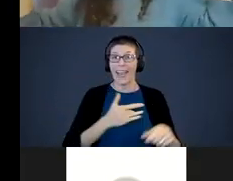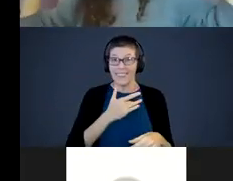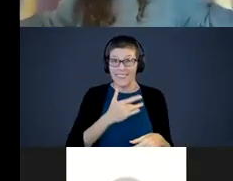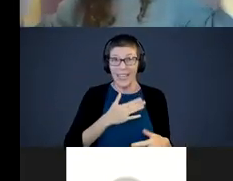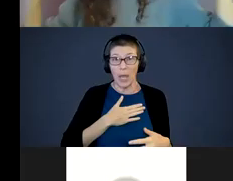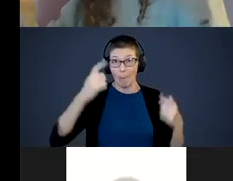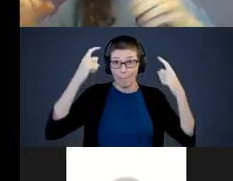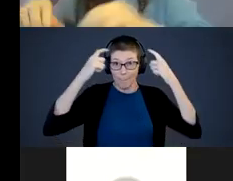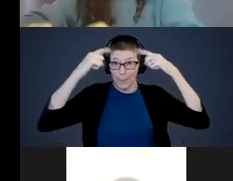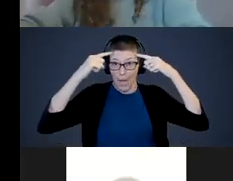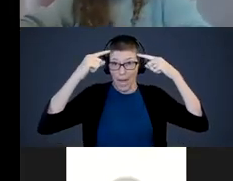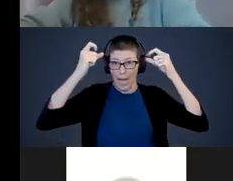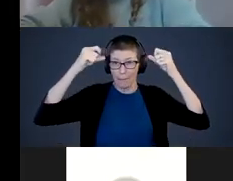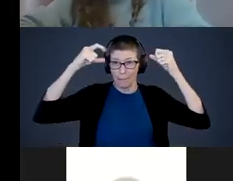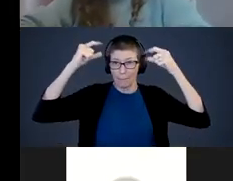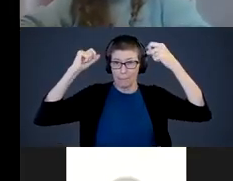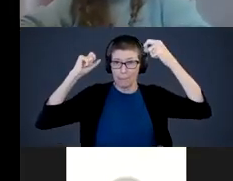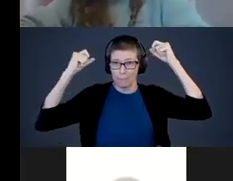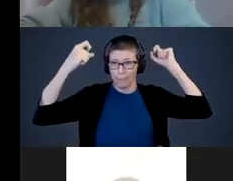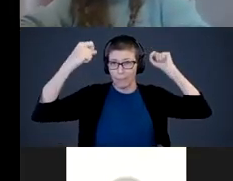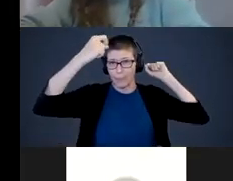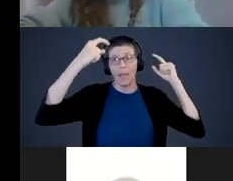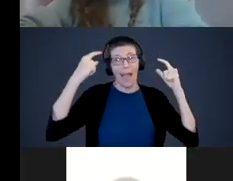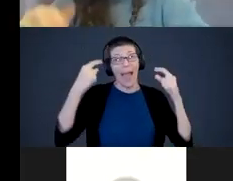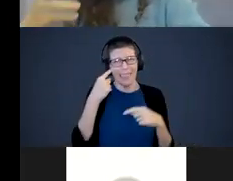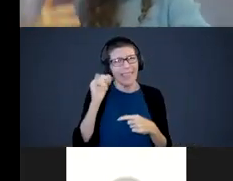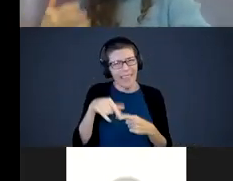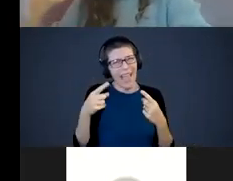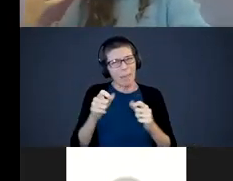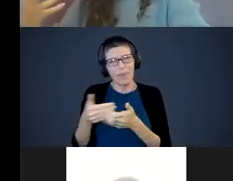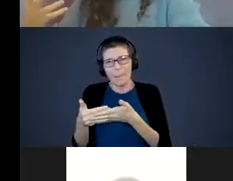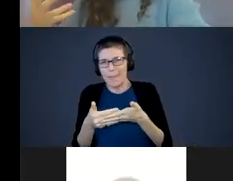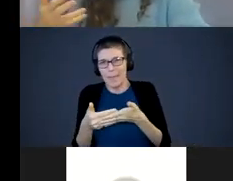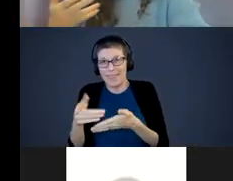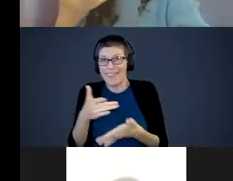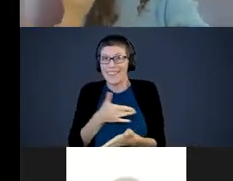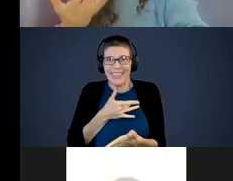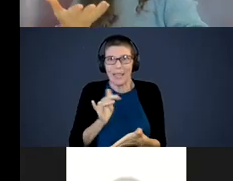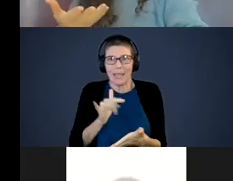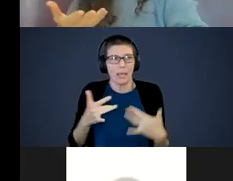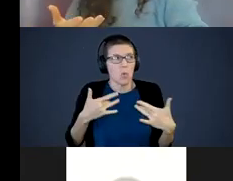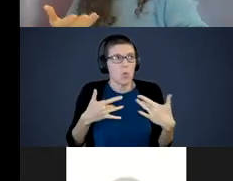snapping. I think that is what happens to babies. They feel that excitement of seeing something new,